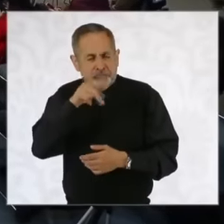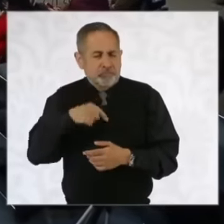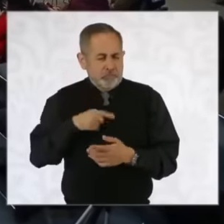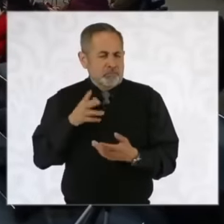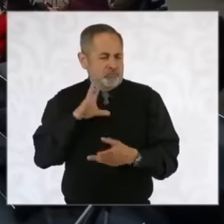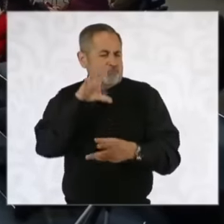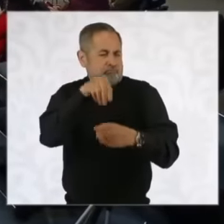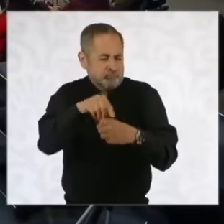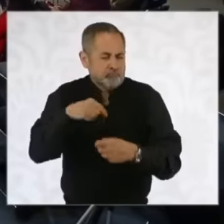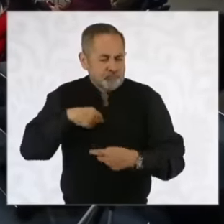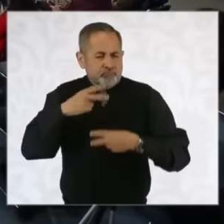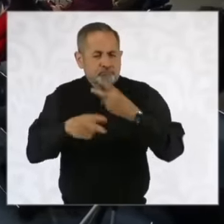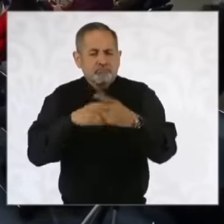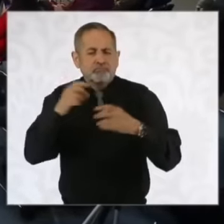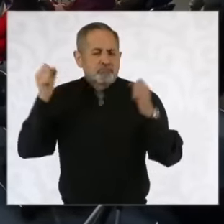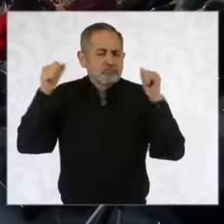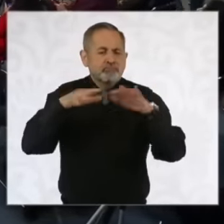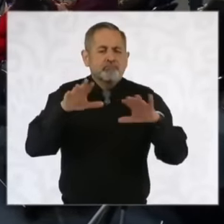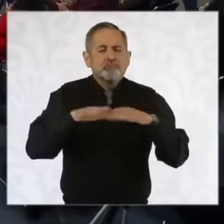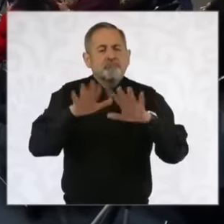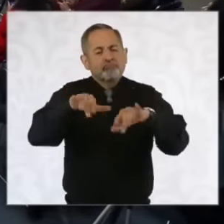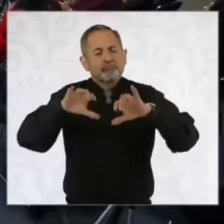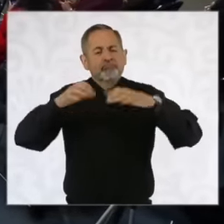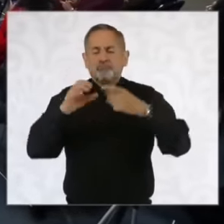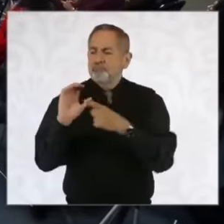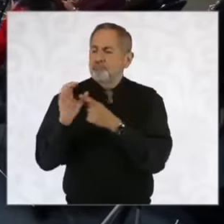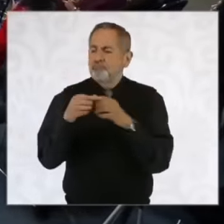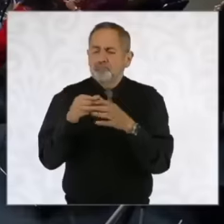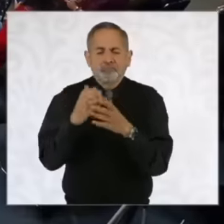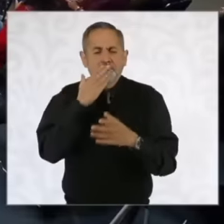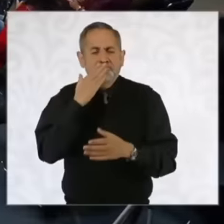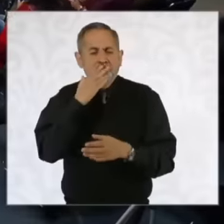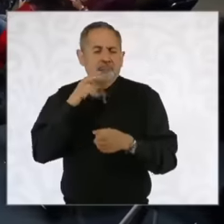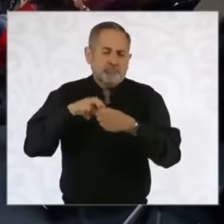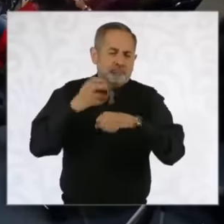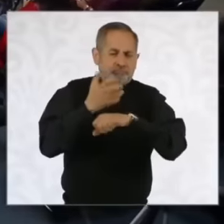a very interesting event, which is the plenary session of the Sonora United States commission, that's what it's called now.